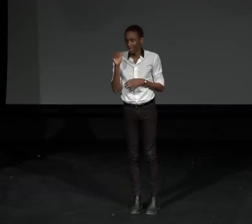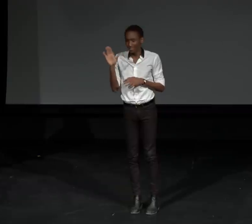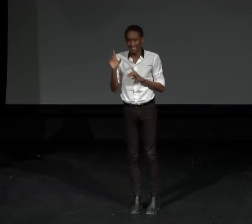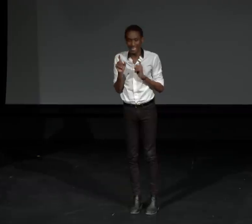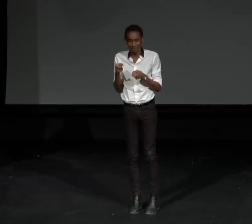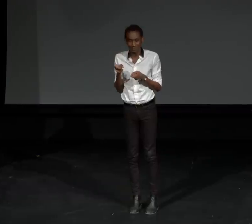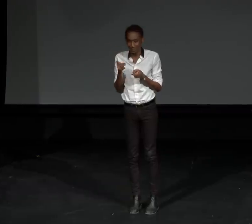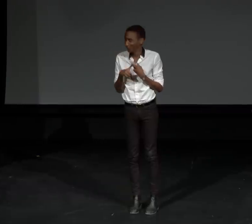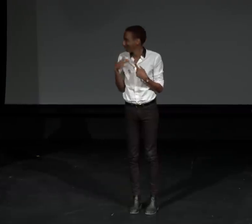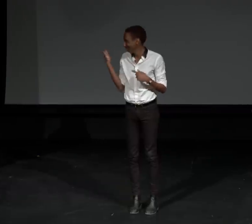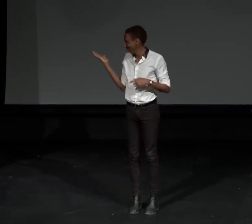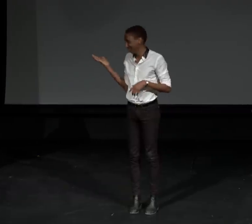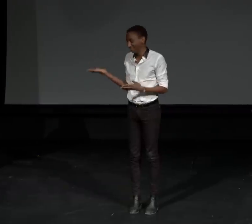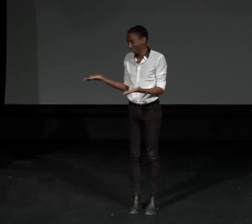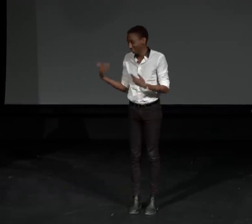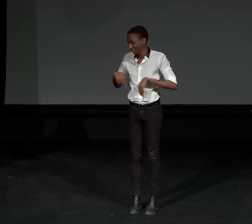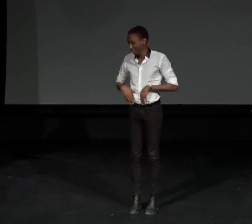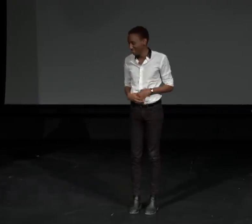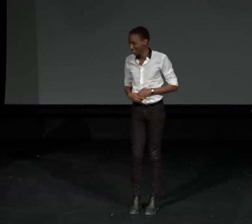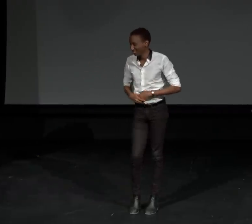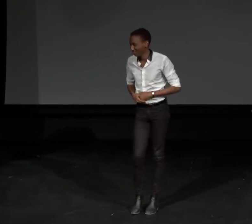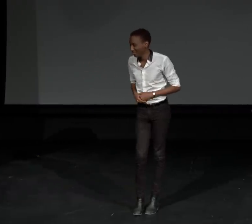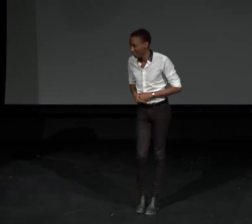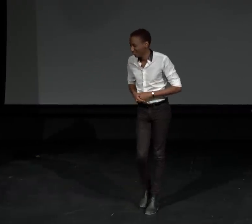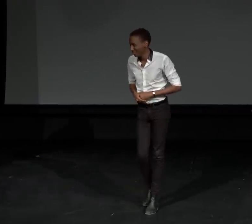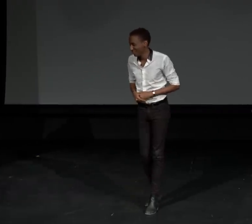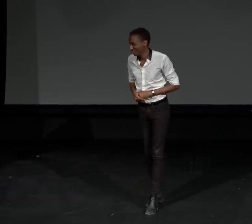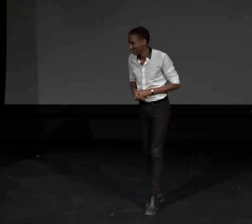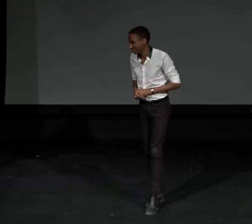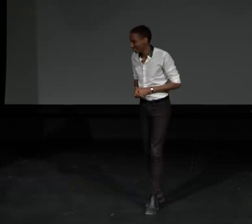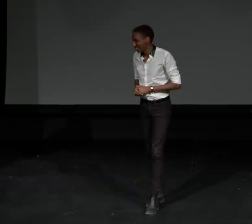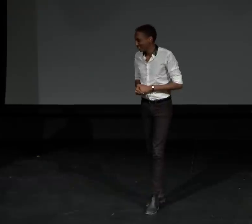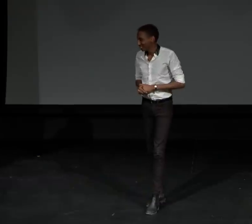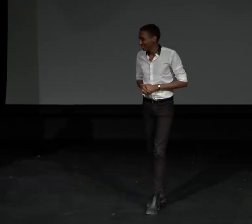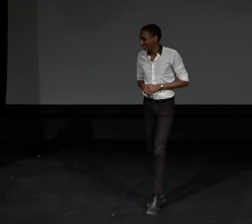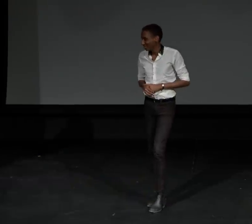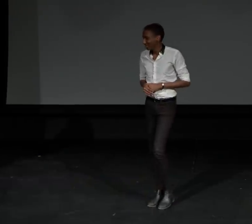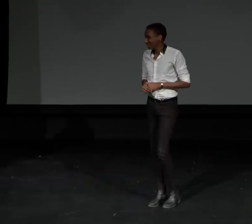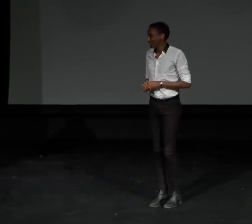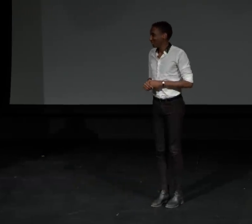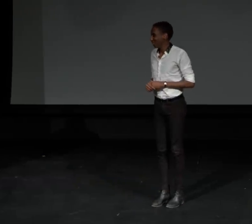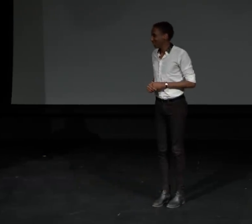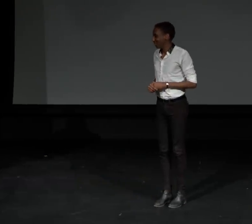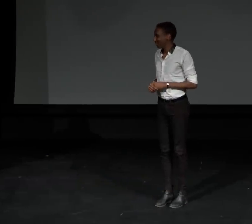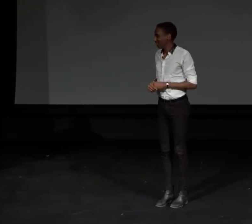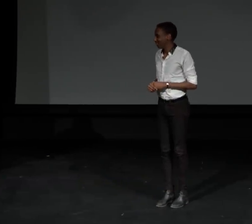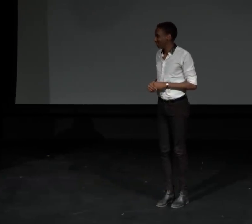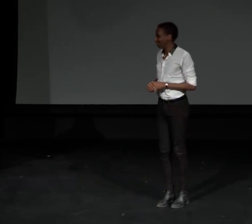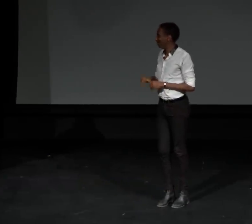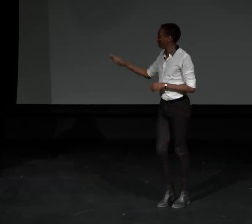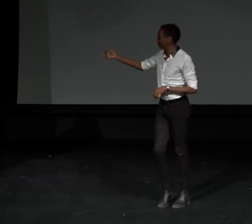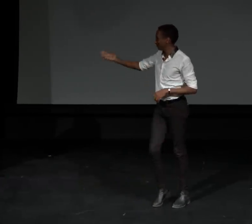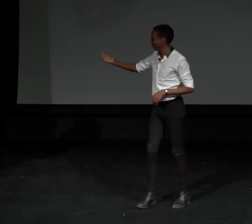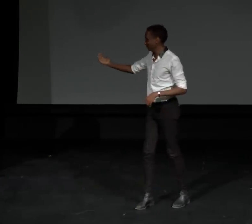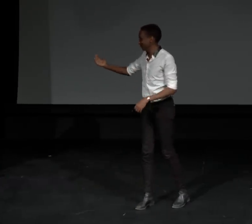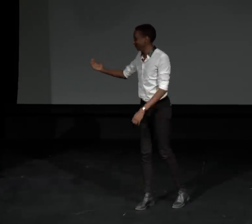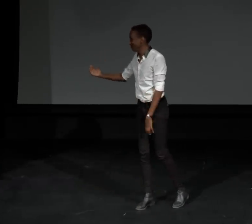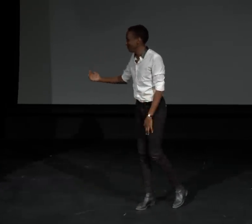We would like to invite Felicia to the stage to give a token of appreciation to Ritchie Bryant for coming here.